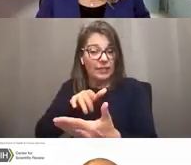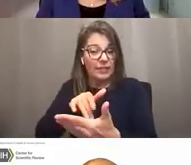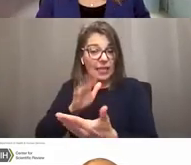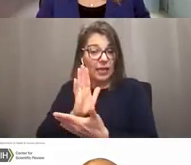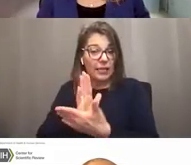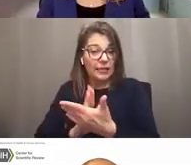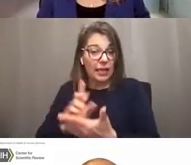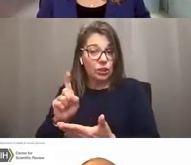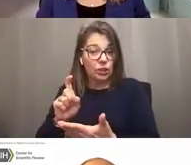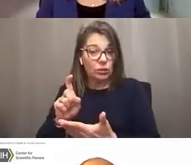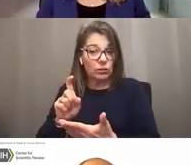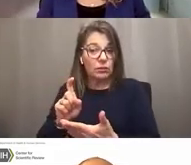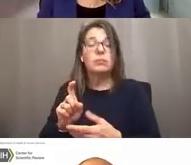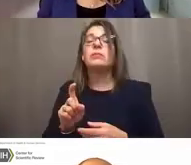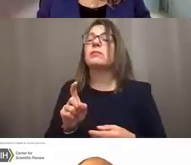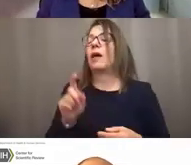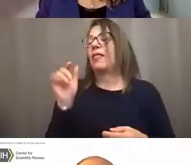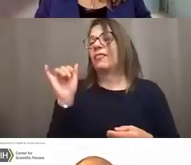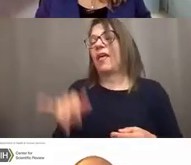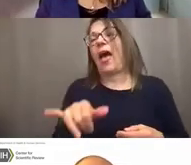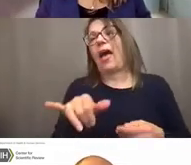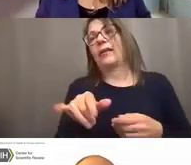That's actually going to be in the next talk.